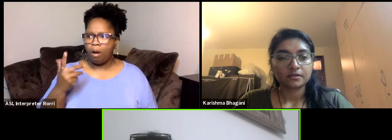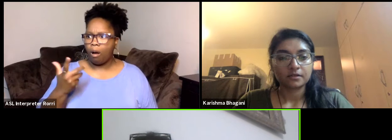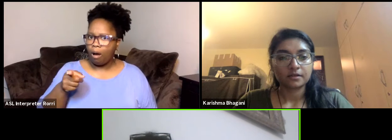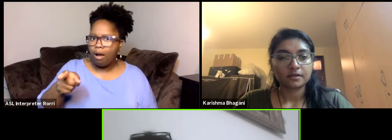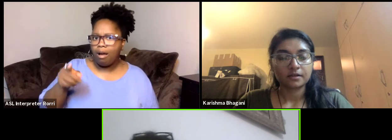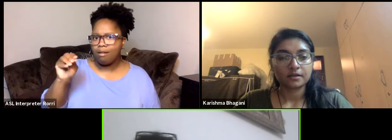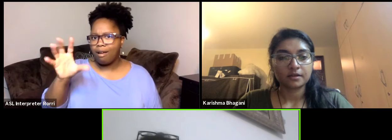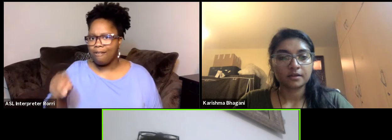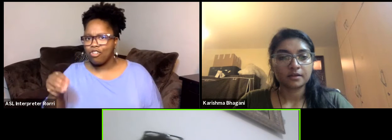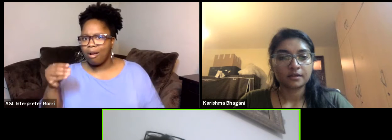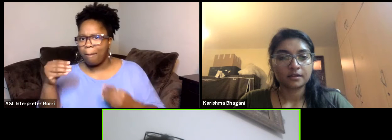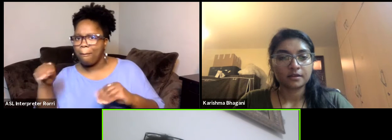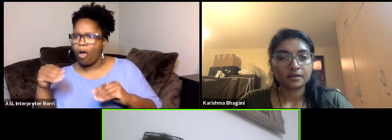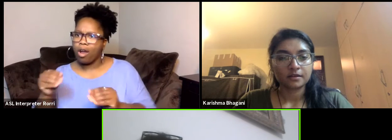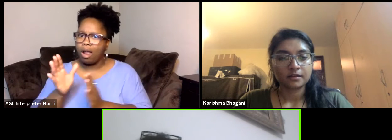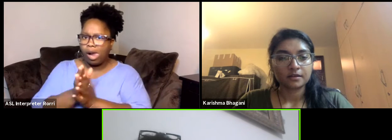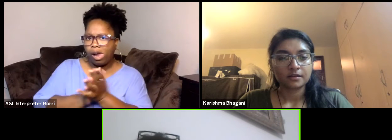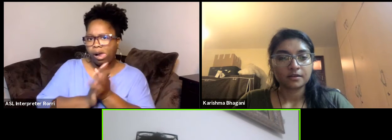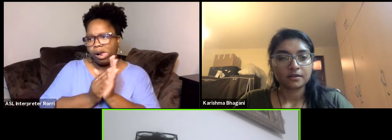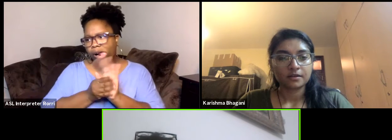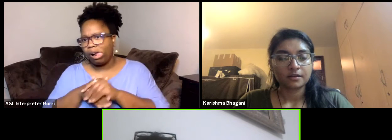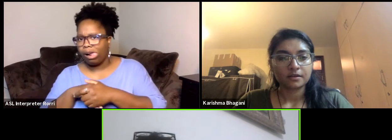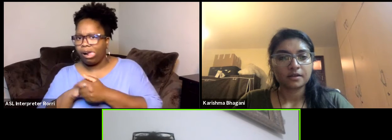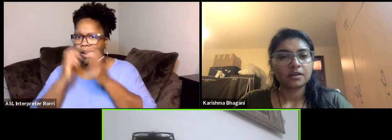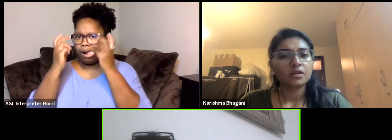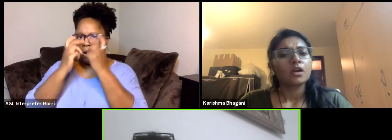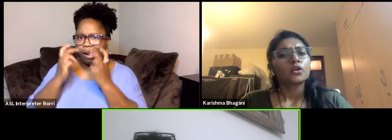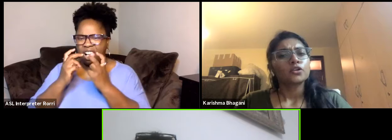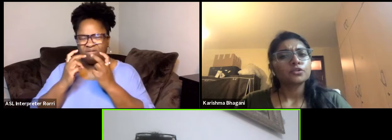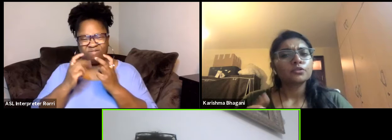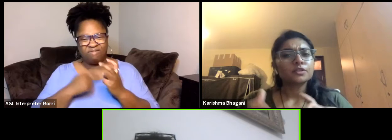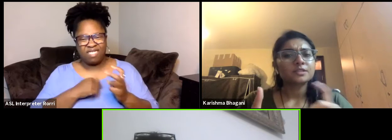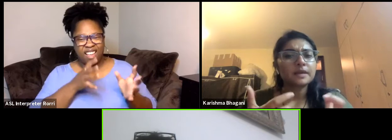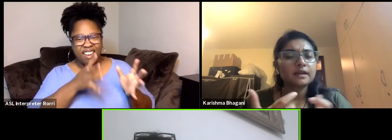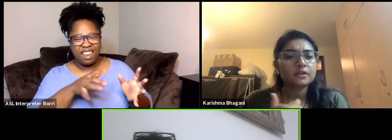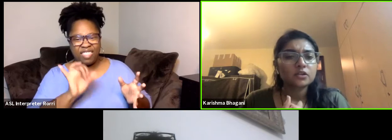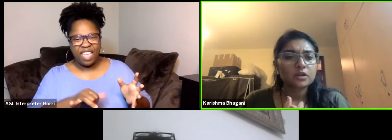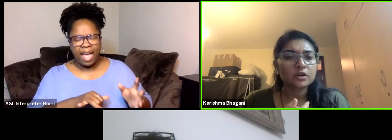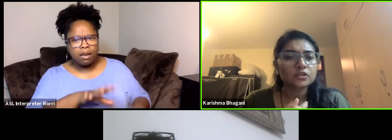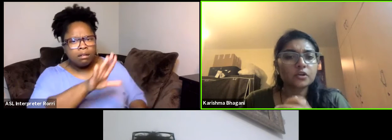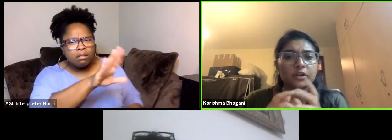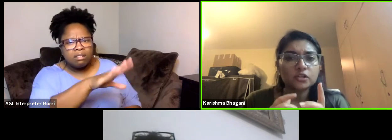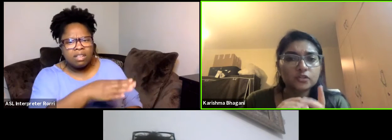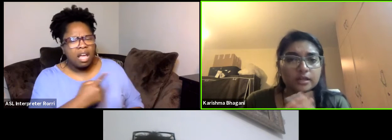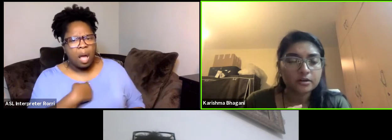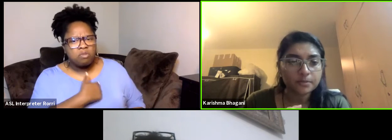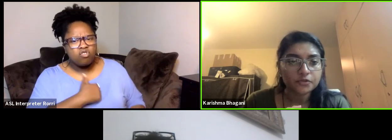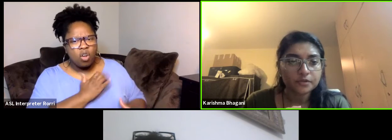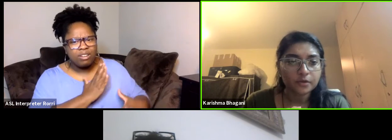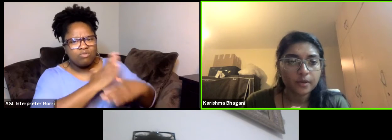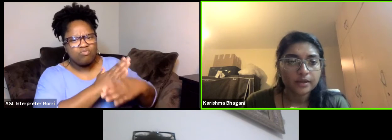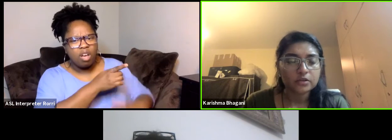and I hate to hear that really I hate it And I Do you speak... Sorry just to you real quick,